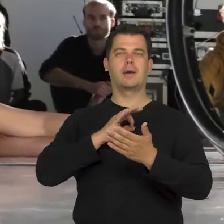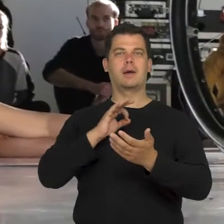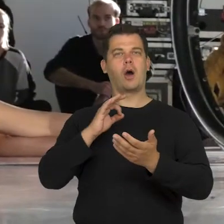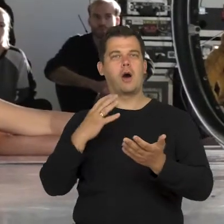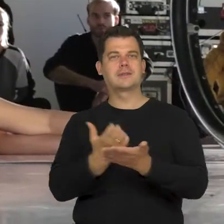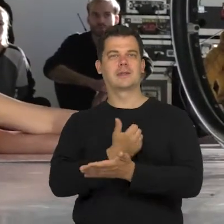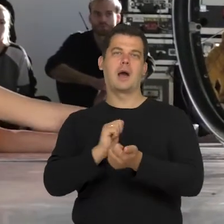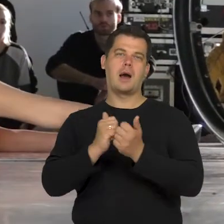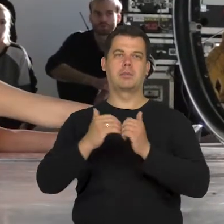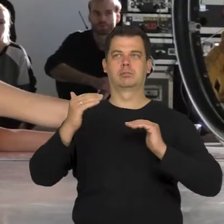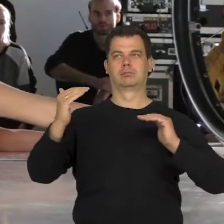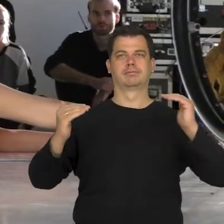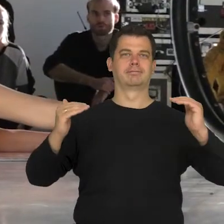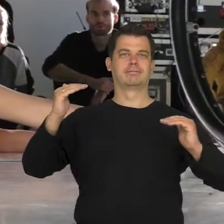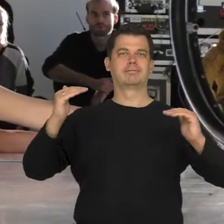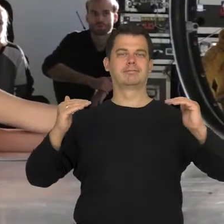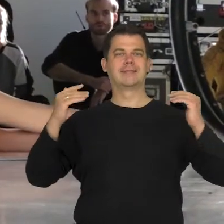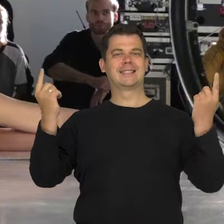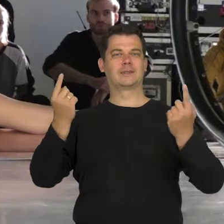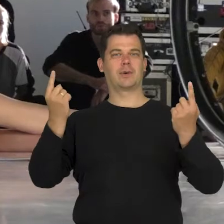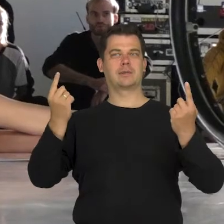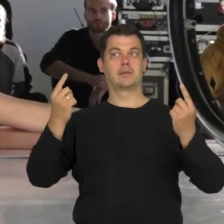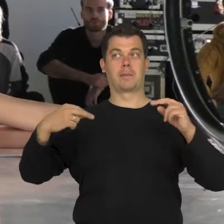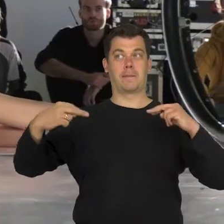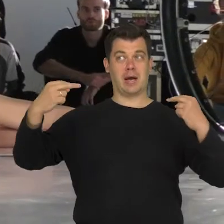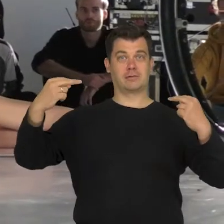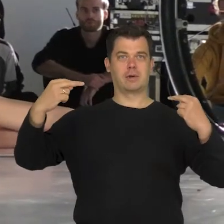depending on the situation, of strength, some sort of control